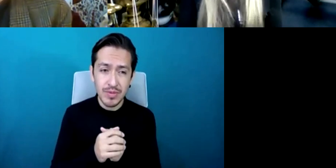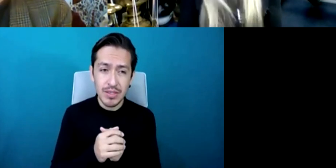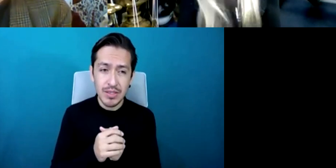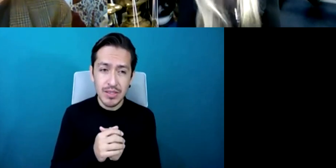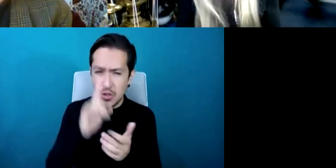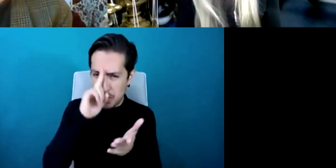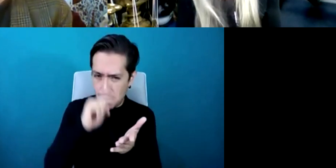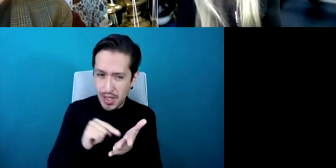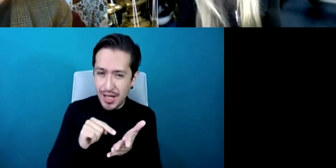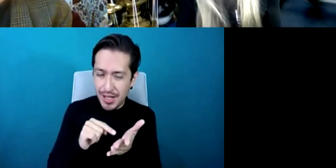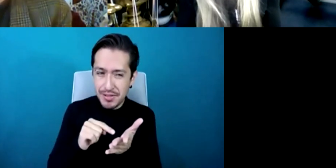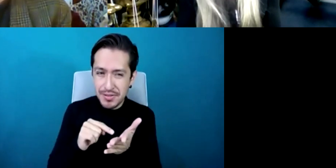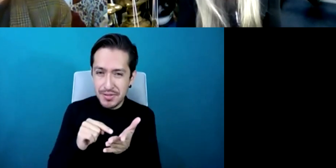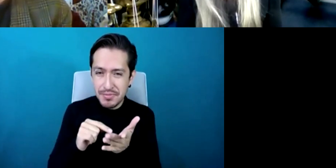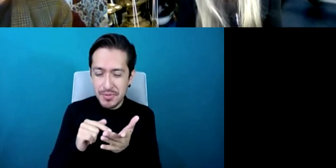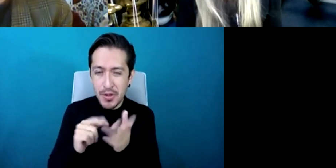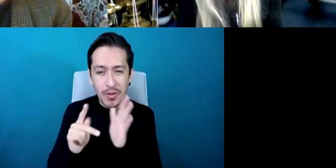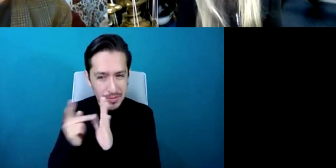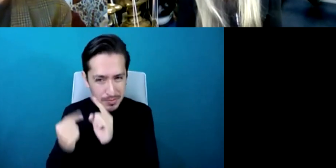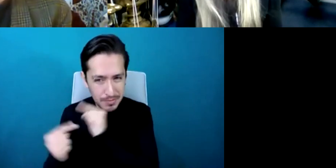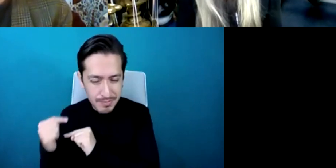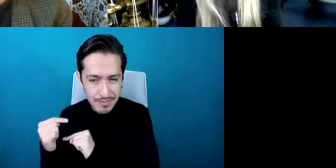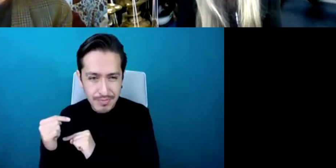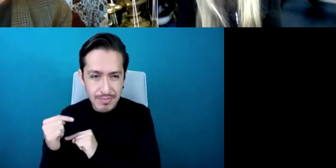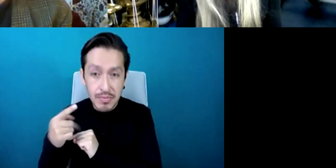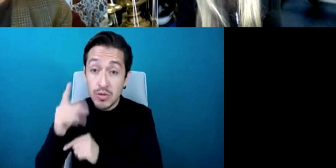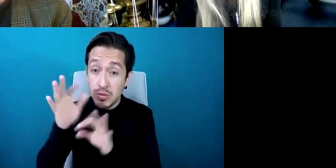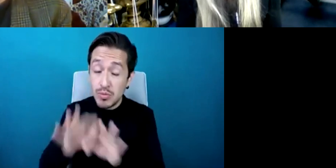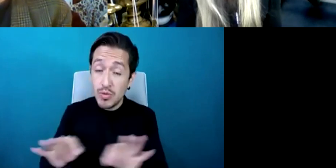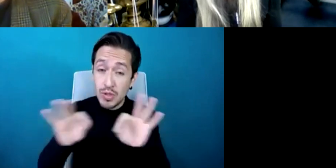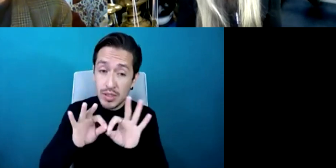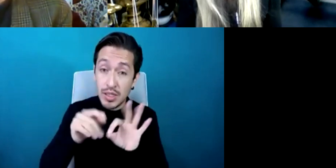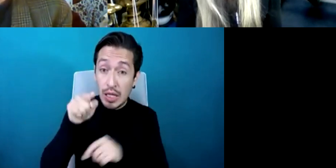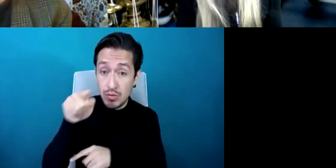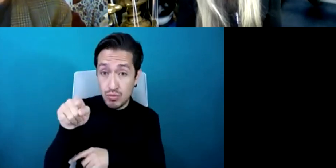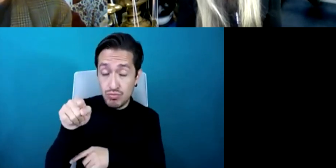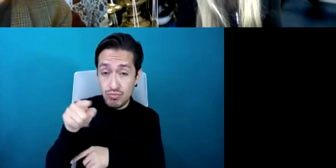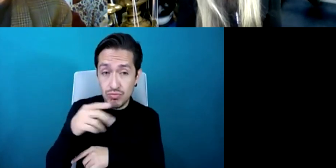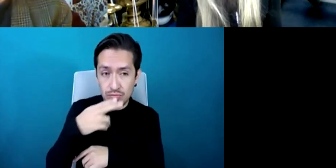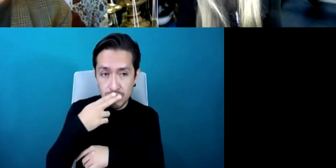and also I think it's important to note your use very deliberate use of the word